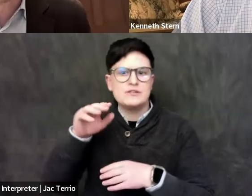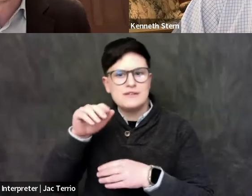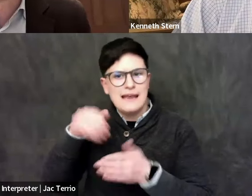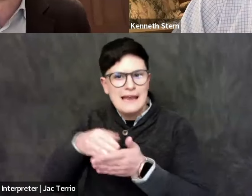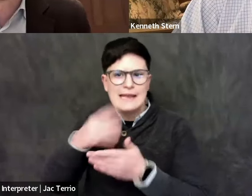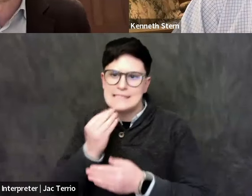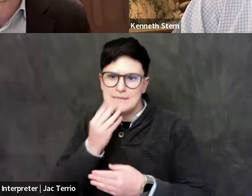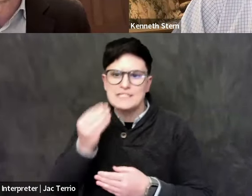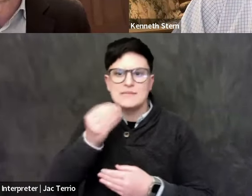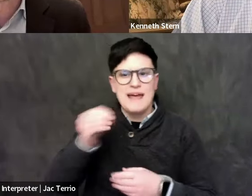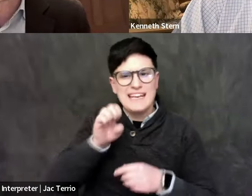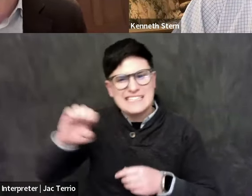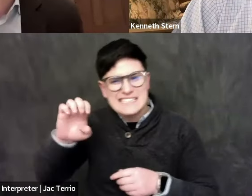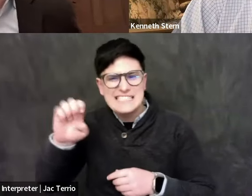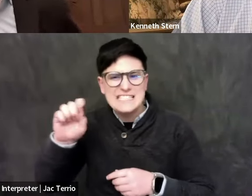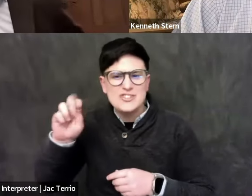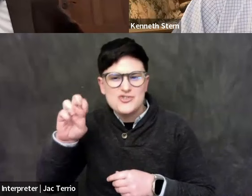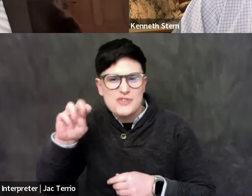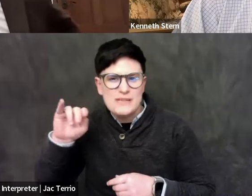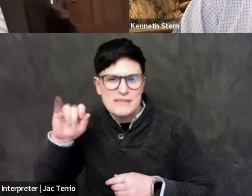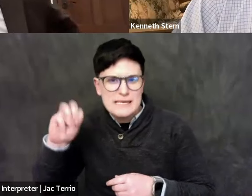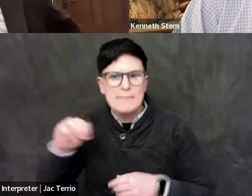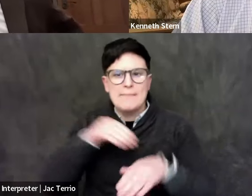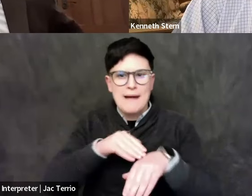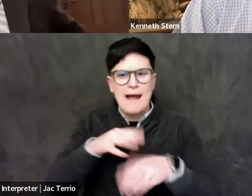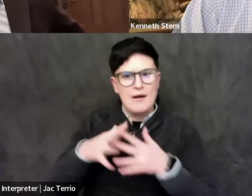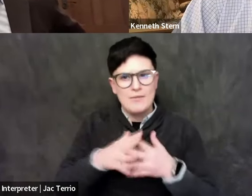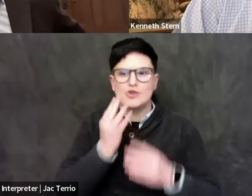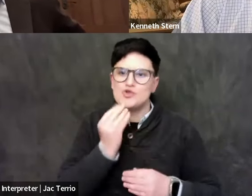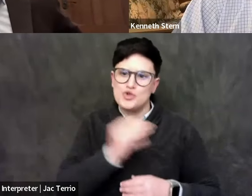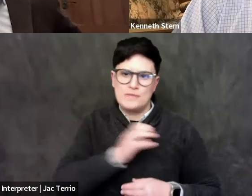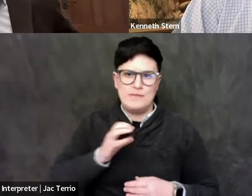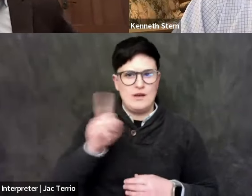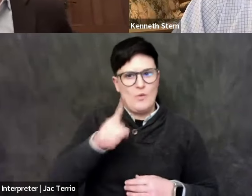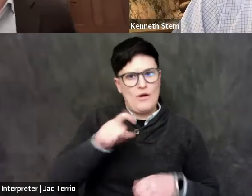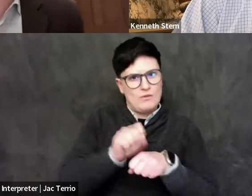where he worked for 25 years. Mr. Stern's op-eds and book reviews